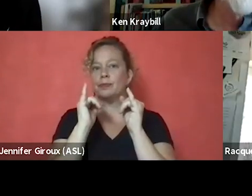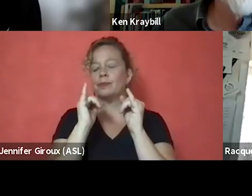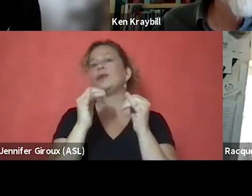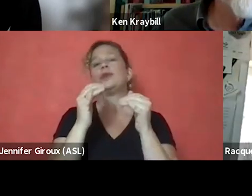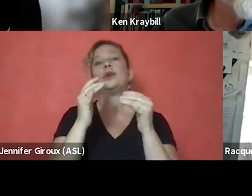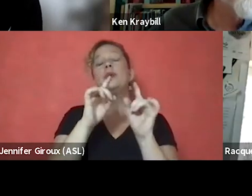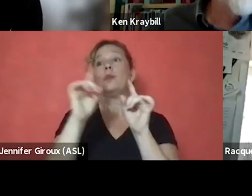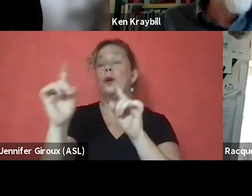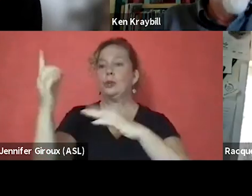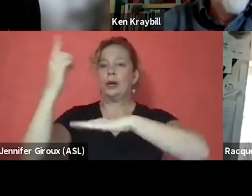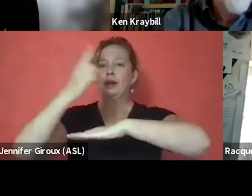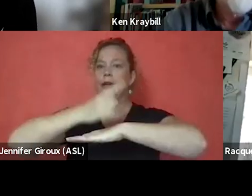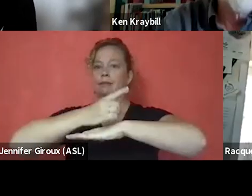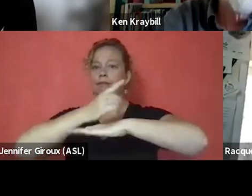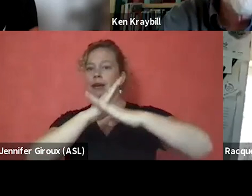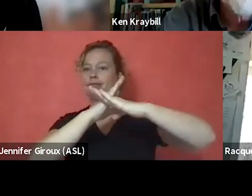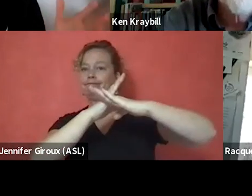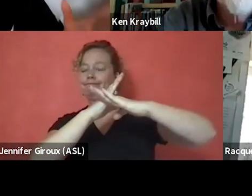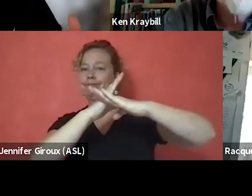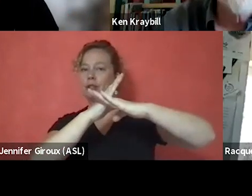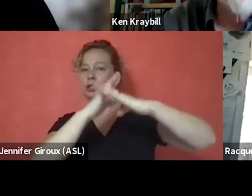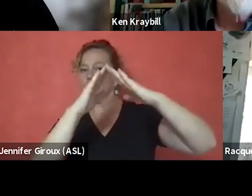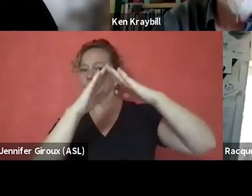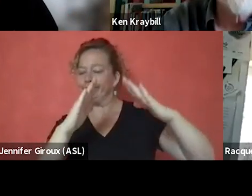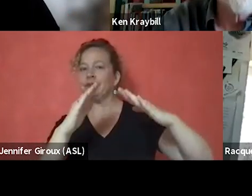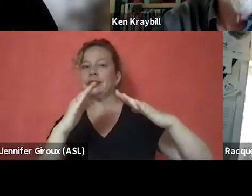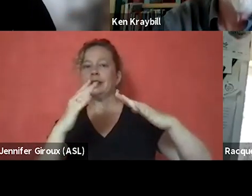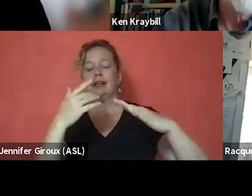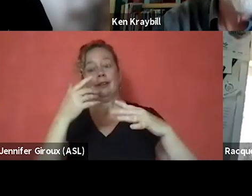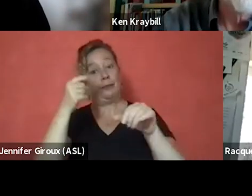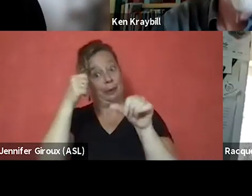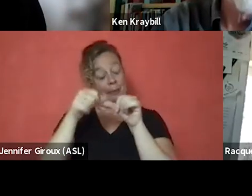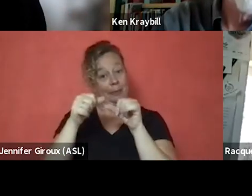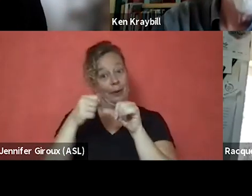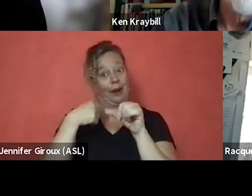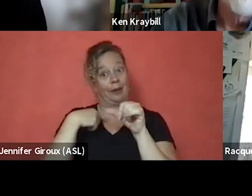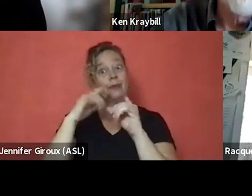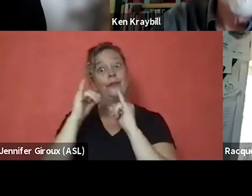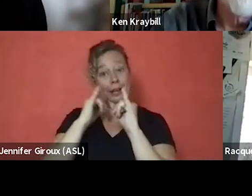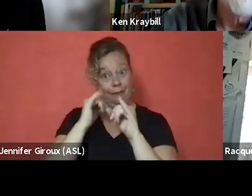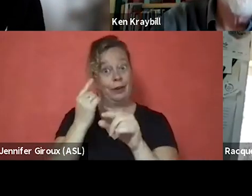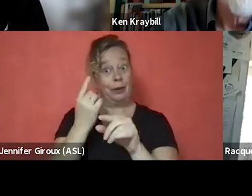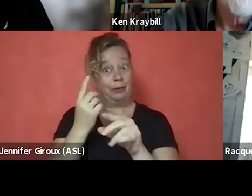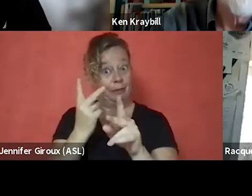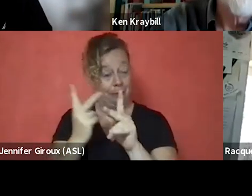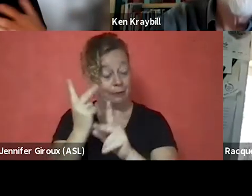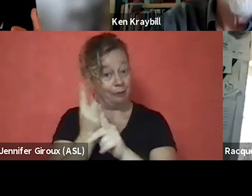And when I walked into the day shelter... Now, you have to remember, I was going for an interview folks, right? And I mean, I was in a suit.